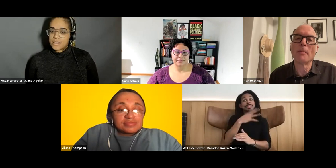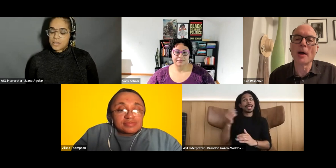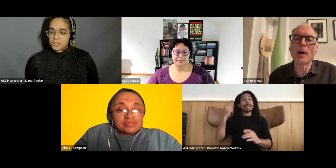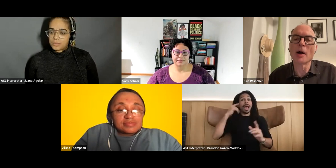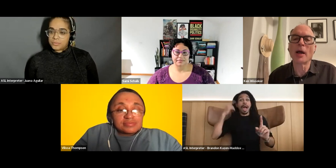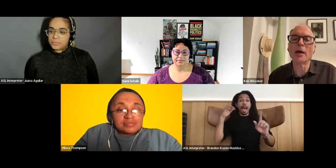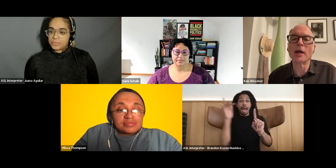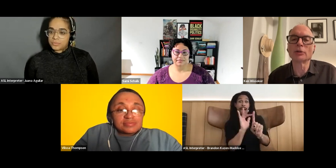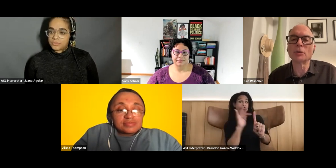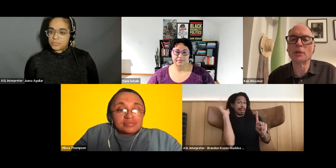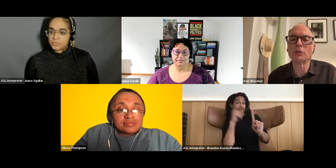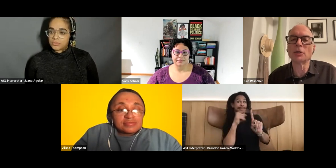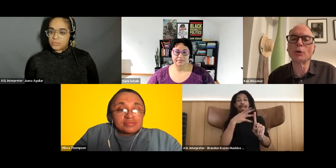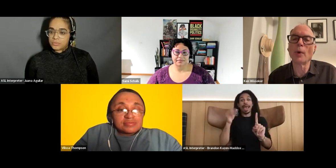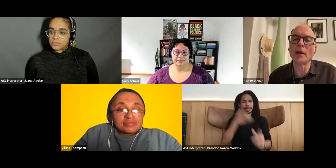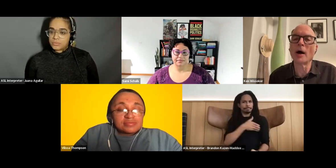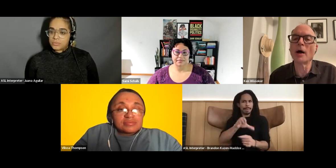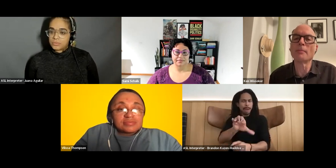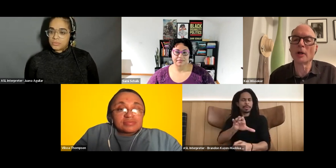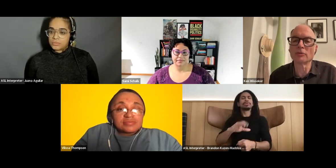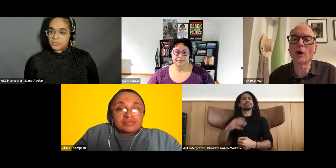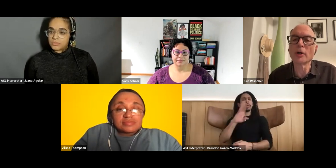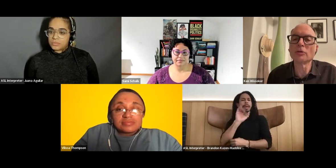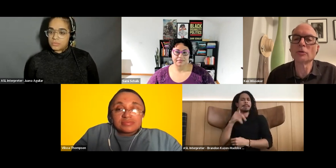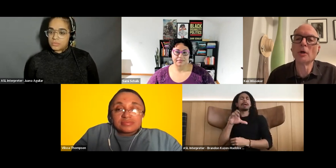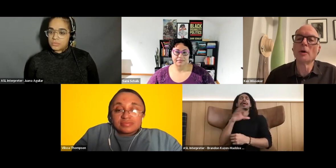Ken Wissoker: BIPOC and Lgbtqai+ artists